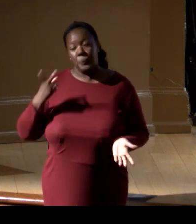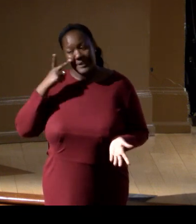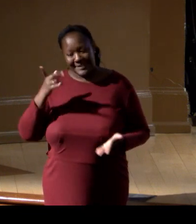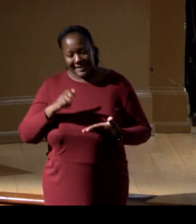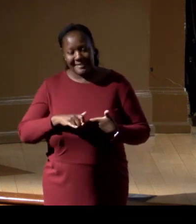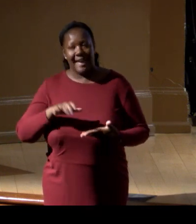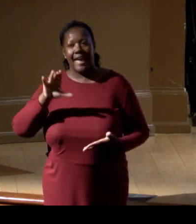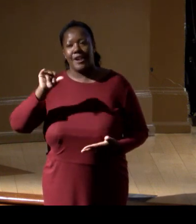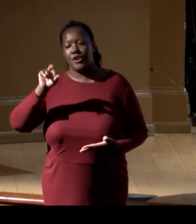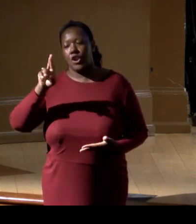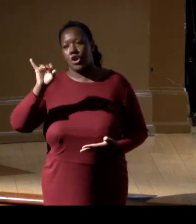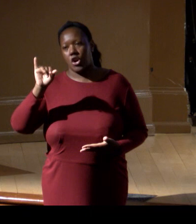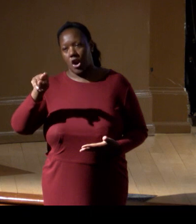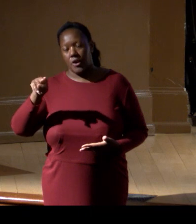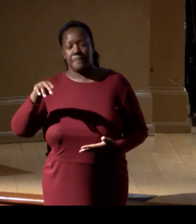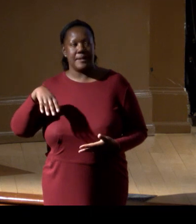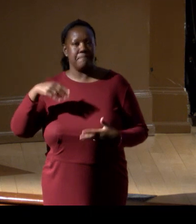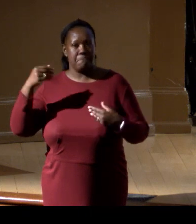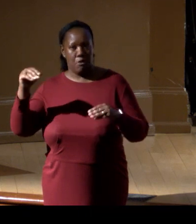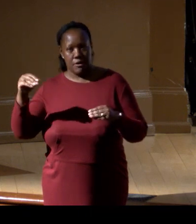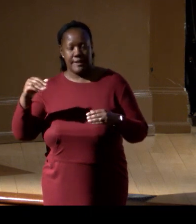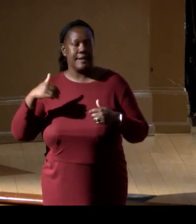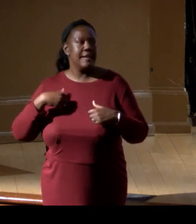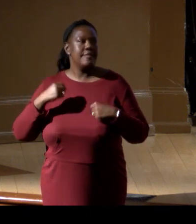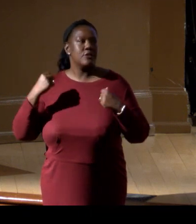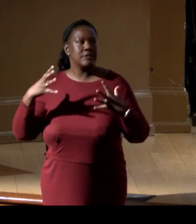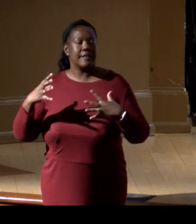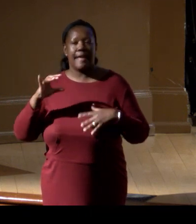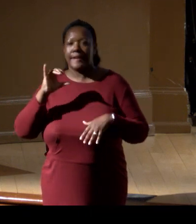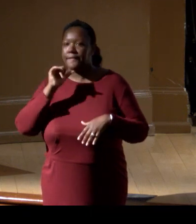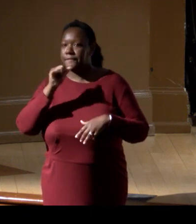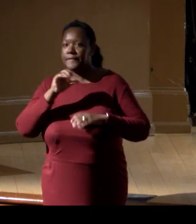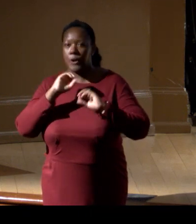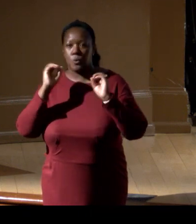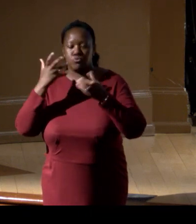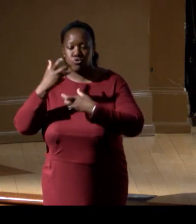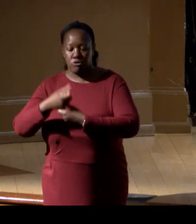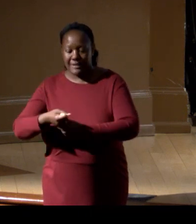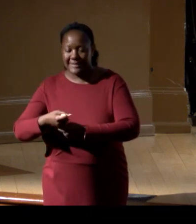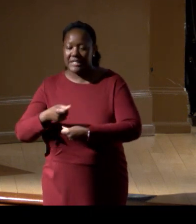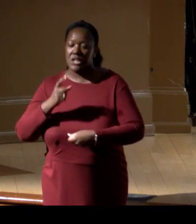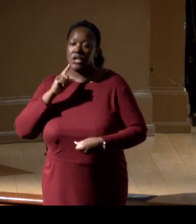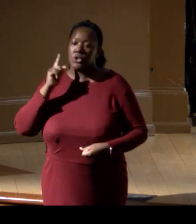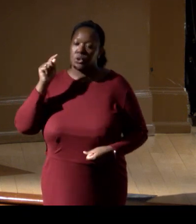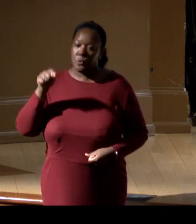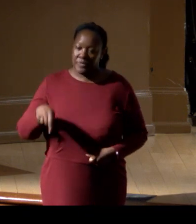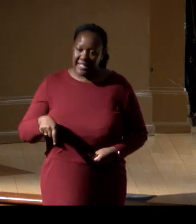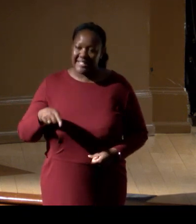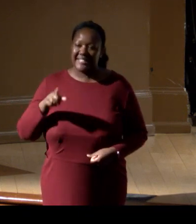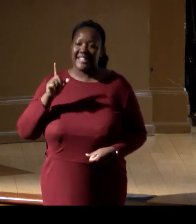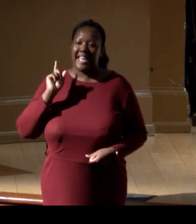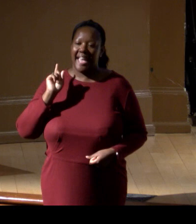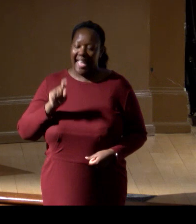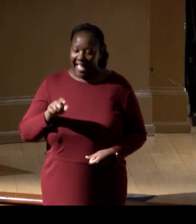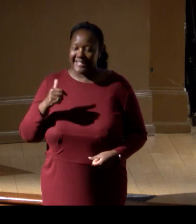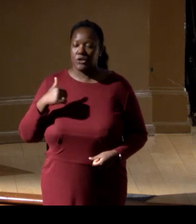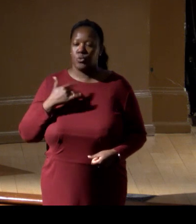There's a lot of distrust. And so, we have to make marine biodiversity have that trustworthiness.